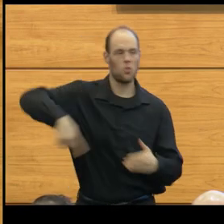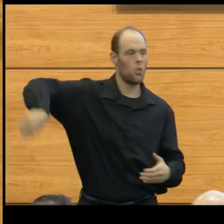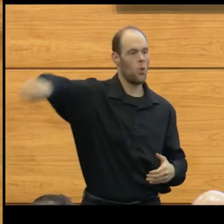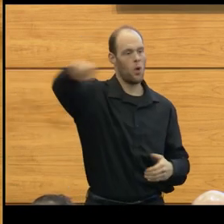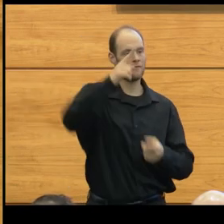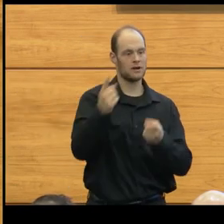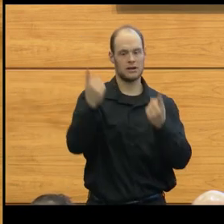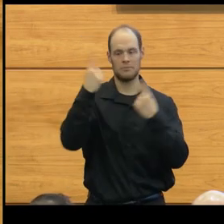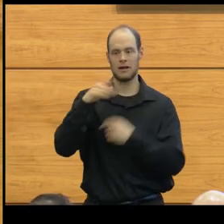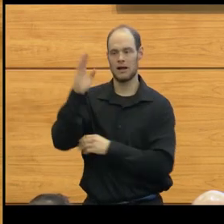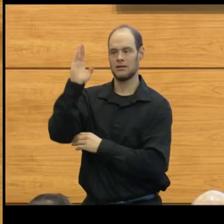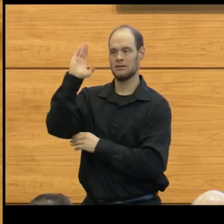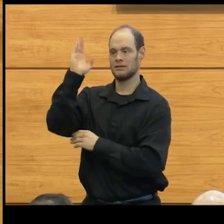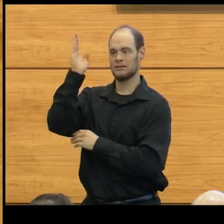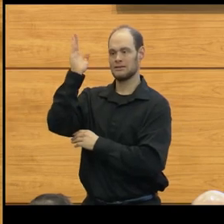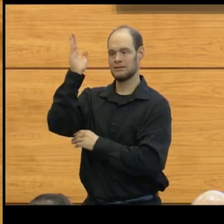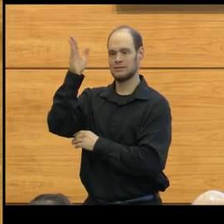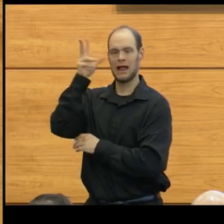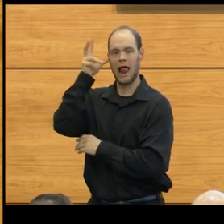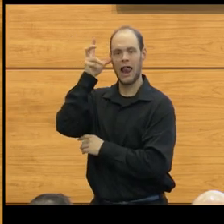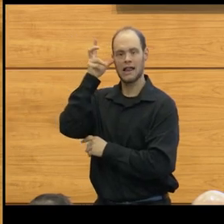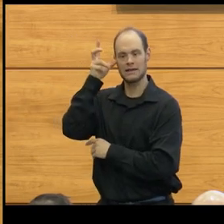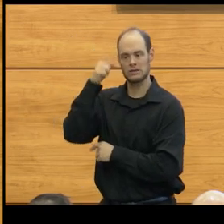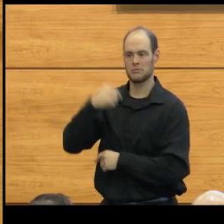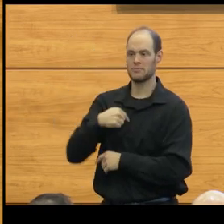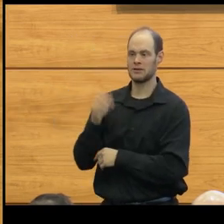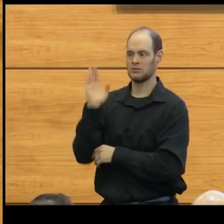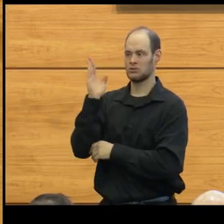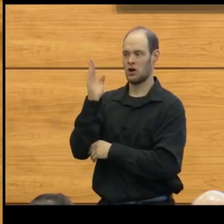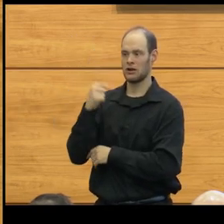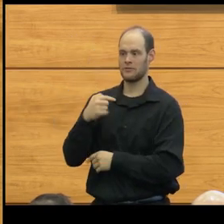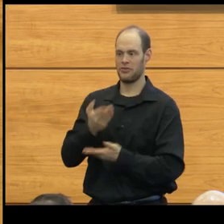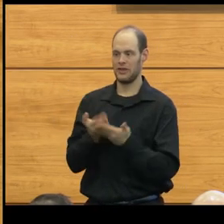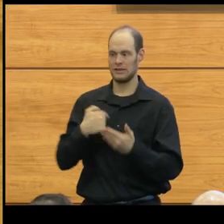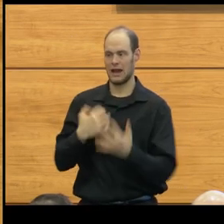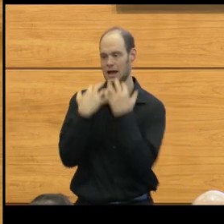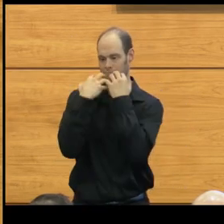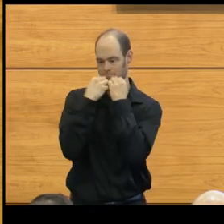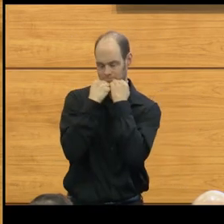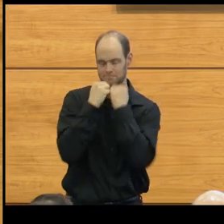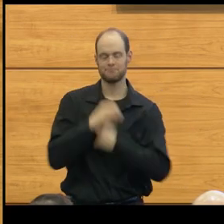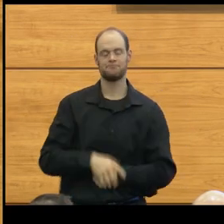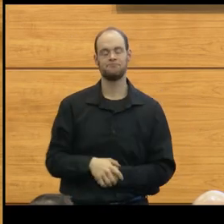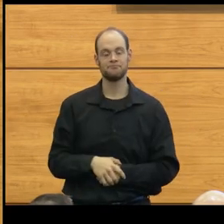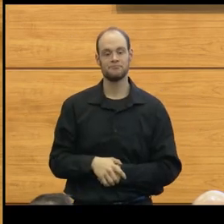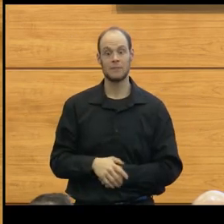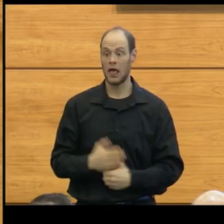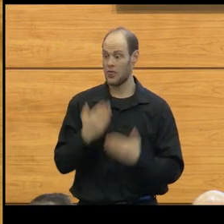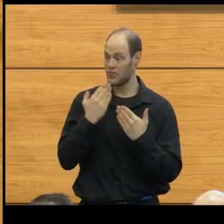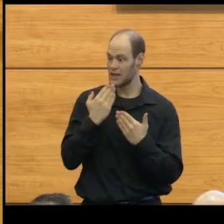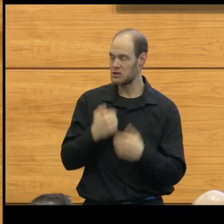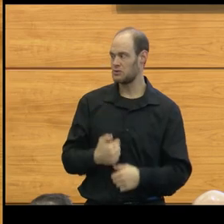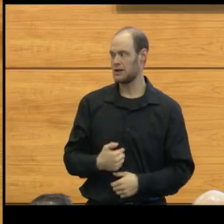and listening to me talk about some of the things that are near and dear to my heart. So, thank you, and I thank the larger